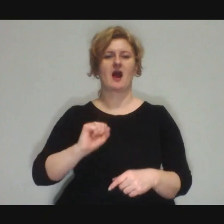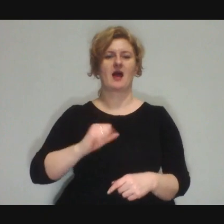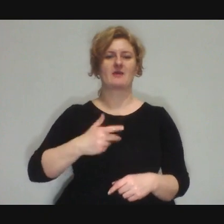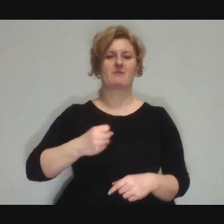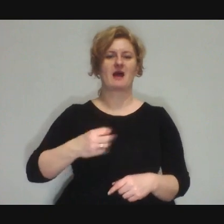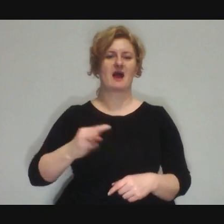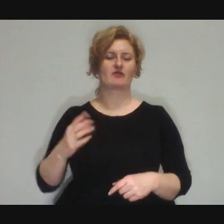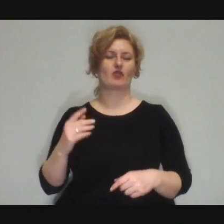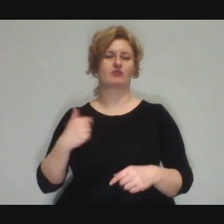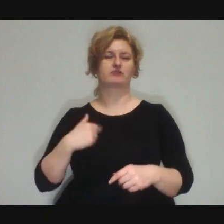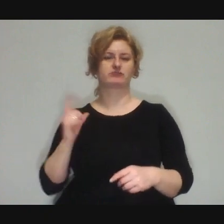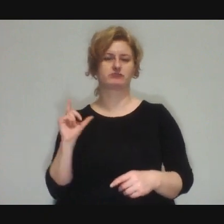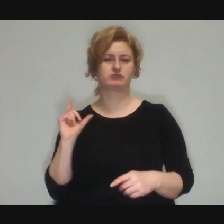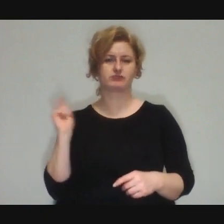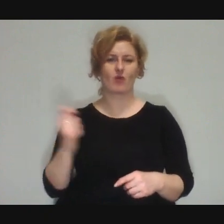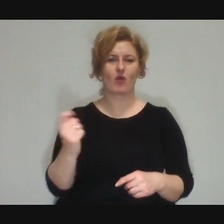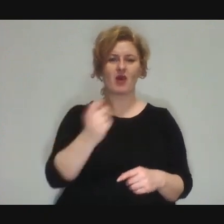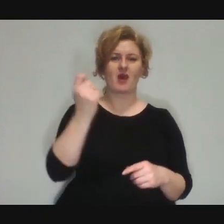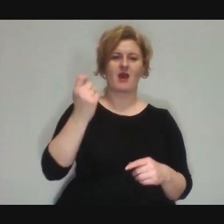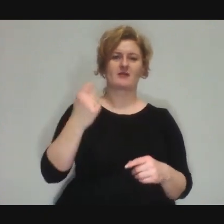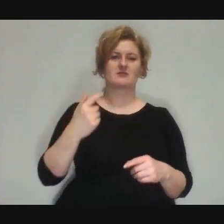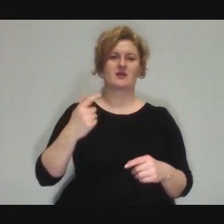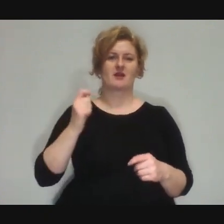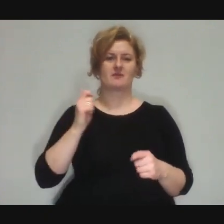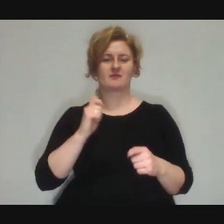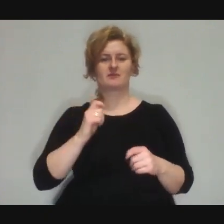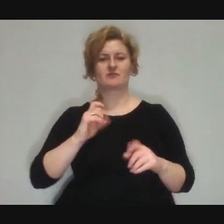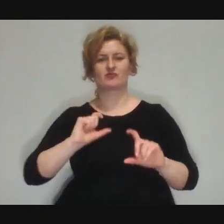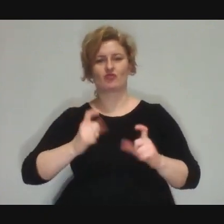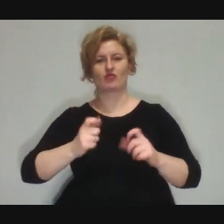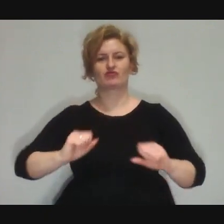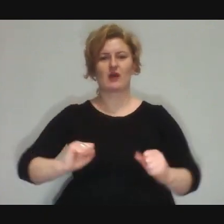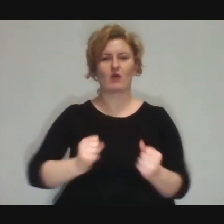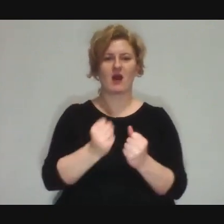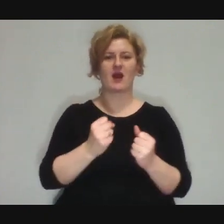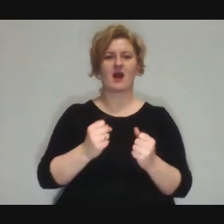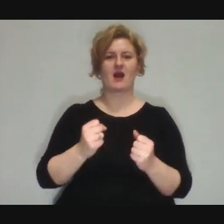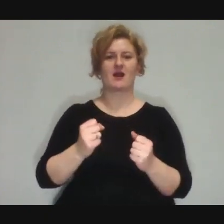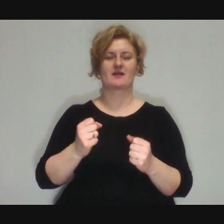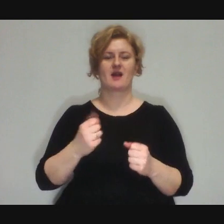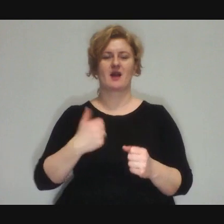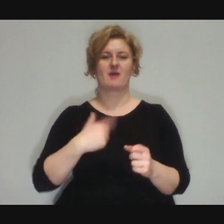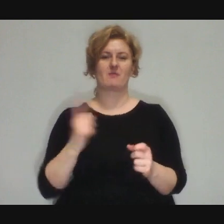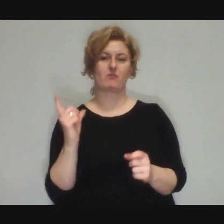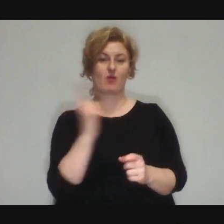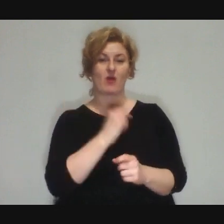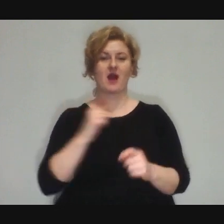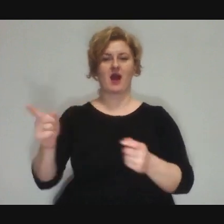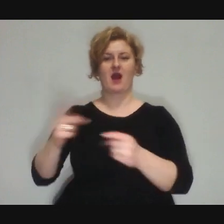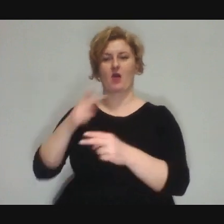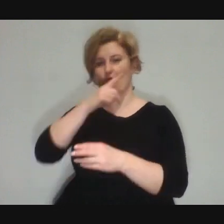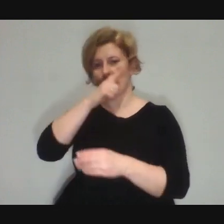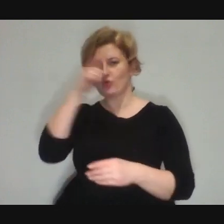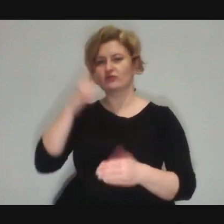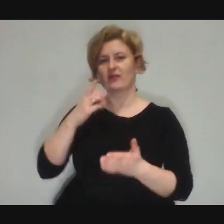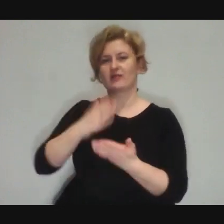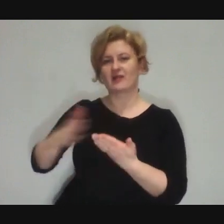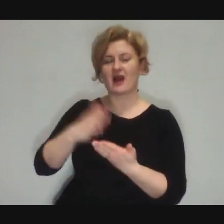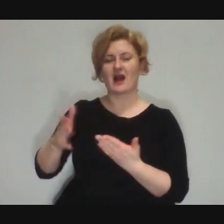You start some kind of activity, you light a bonfire there, then you go there, you run away from that place and that's it. This stage seems to be still ahead of me.